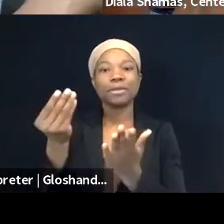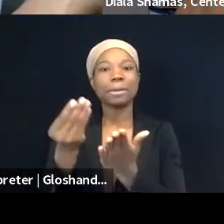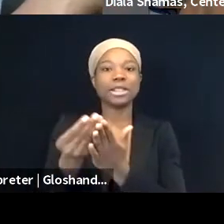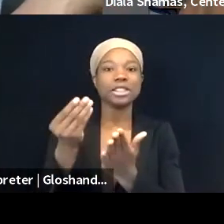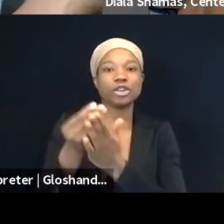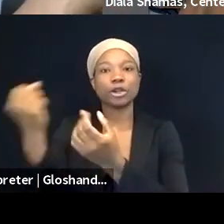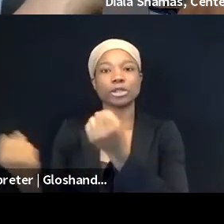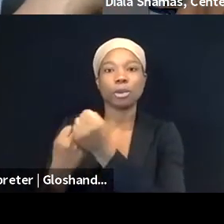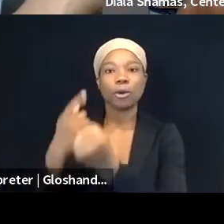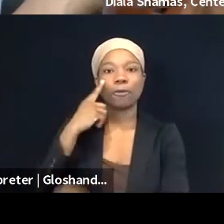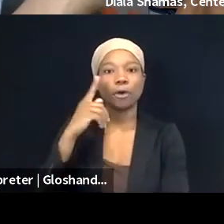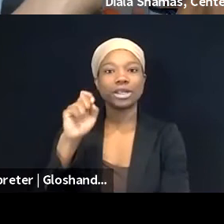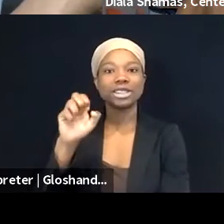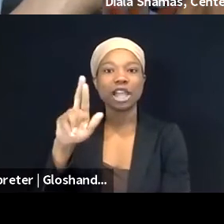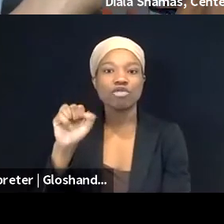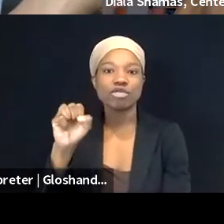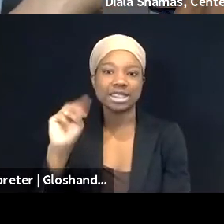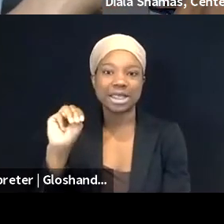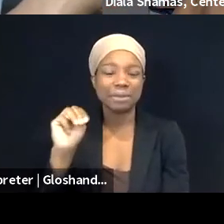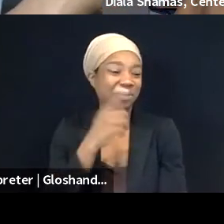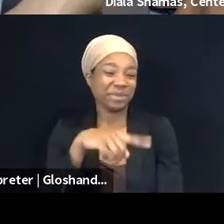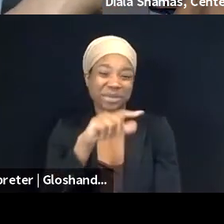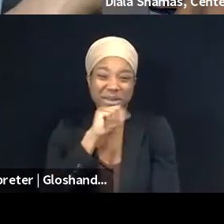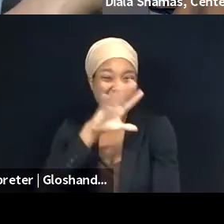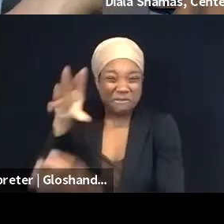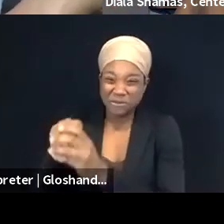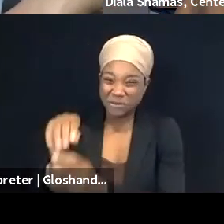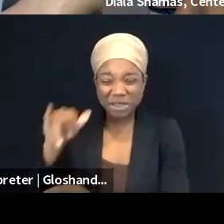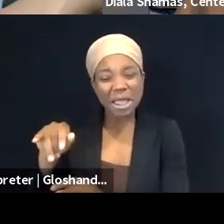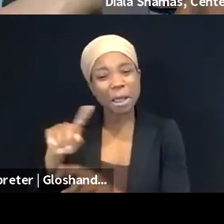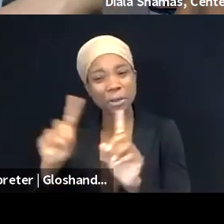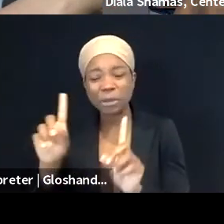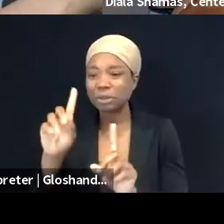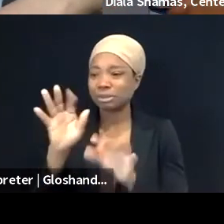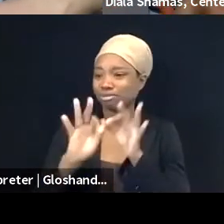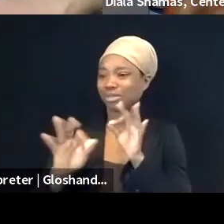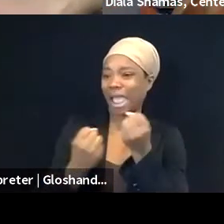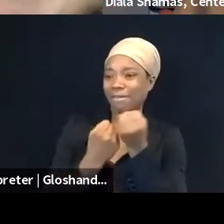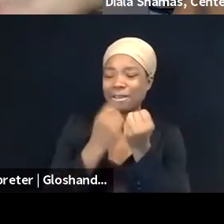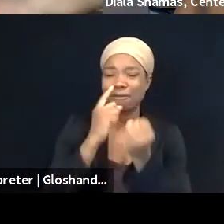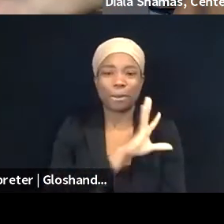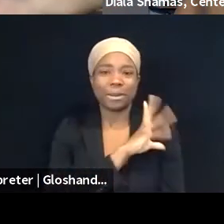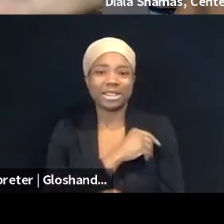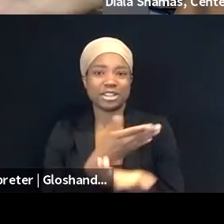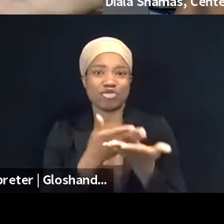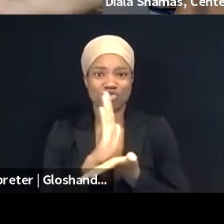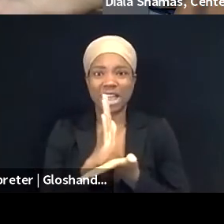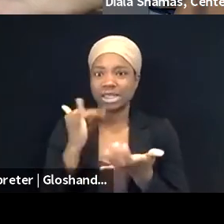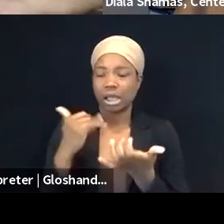but they are simply trying to advocate for Palestinian rights, and so it ends up being a lot of time and resources